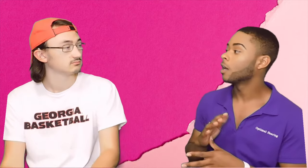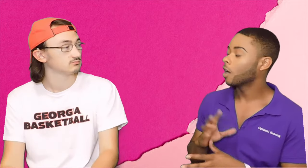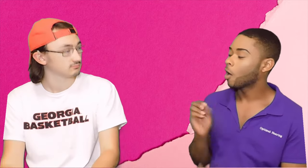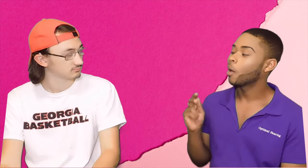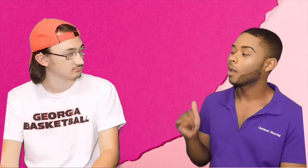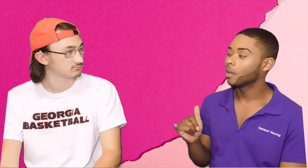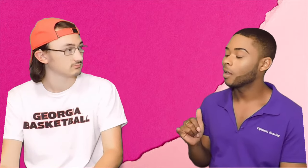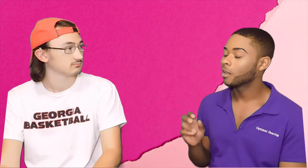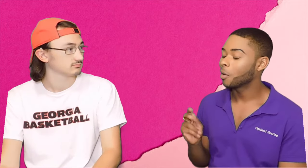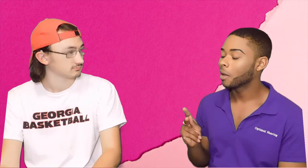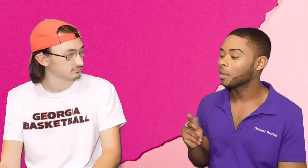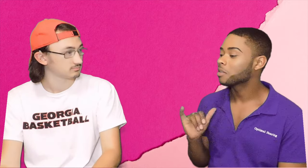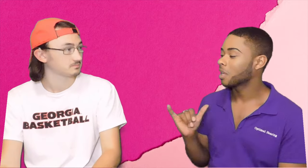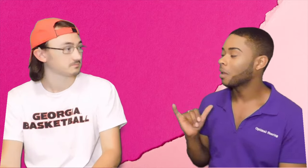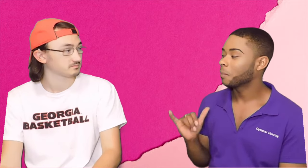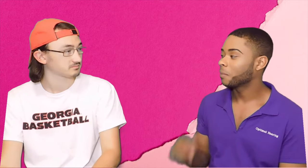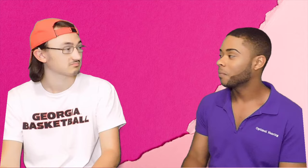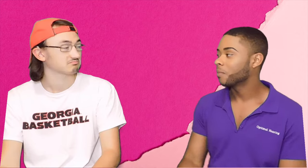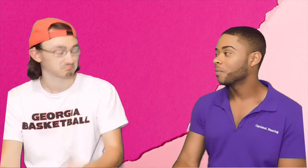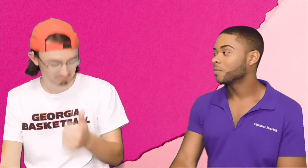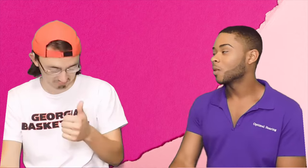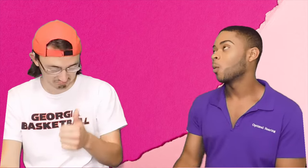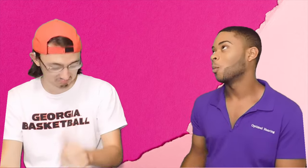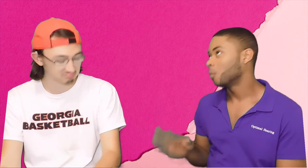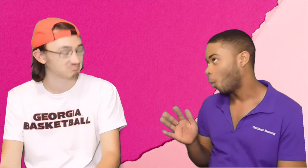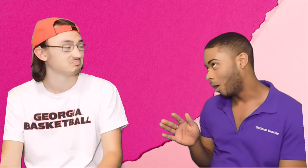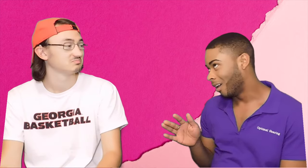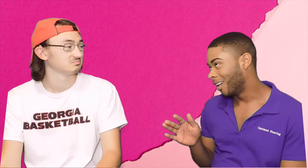Bryce: Senior? Okay me too. Luke: Cool Bryce: Well..